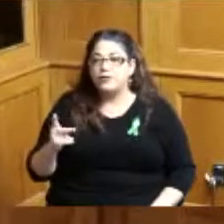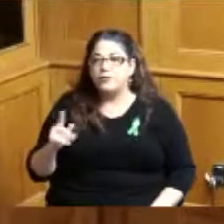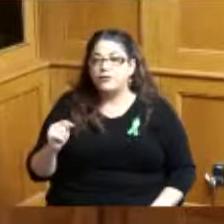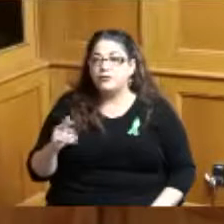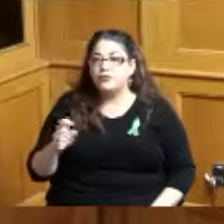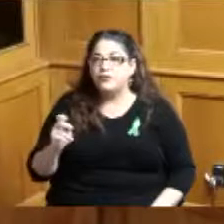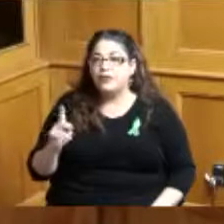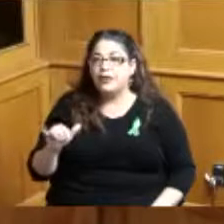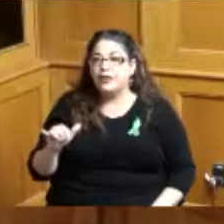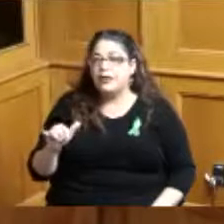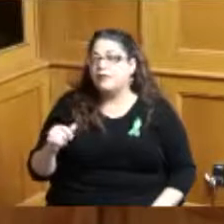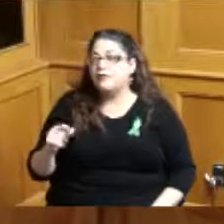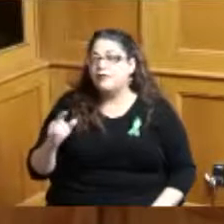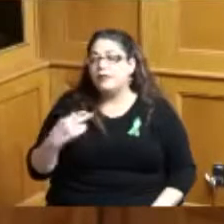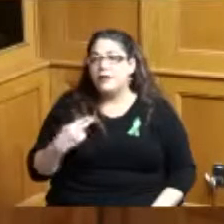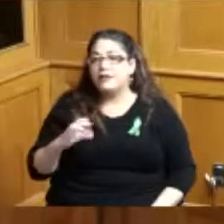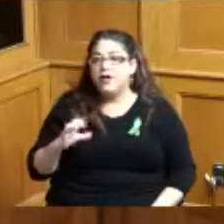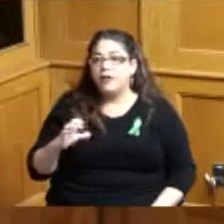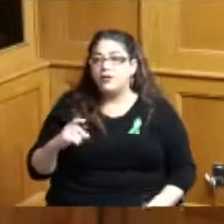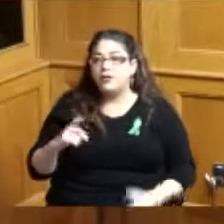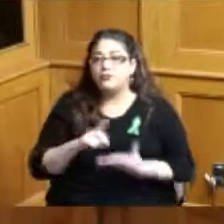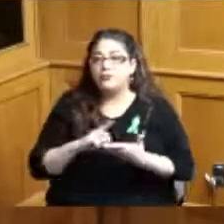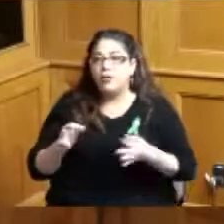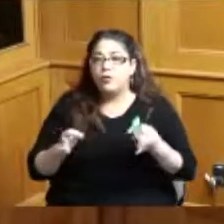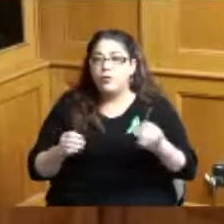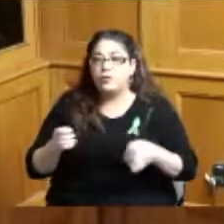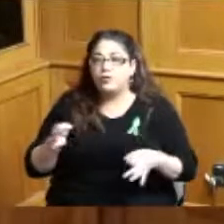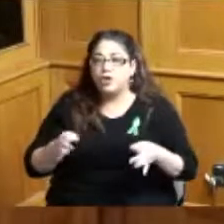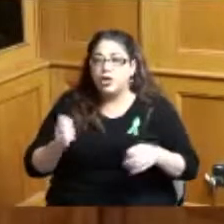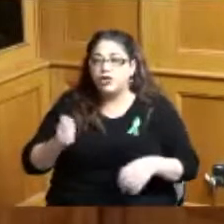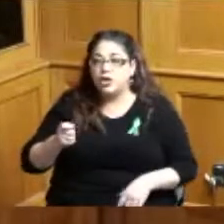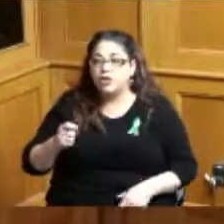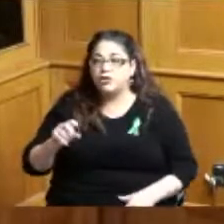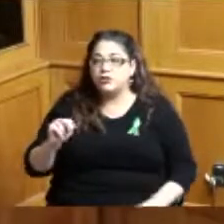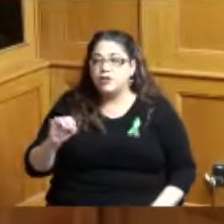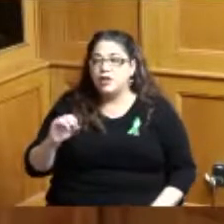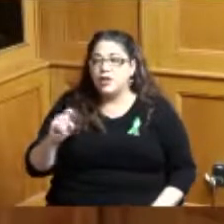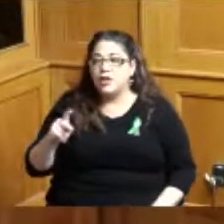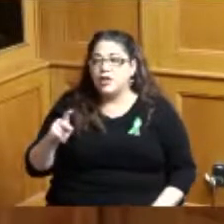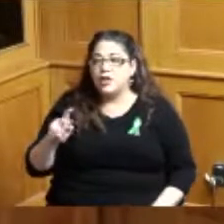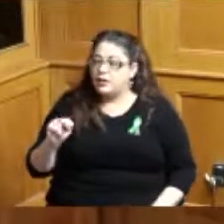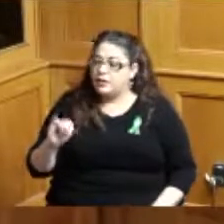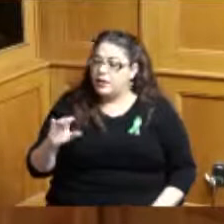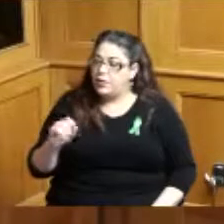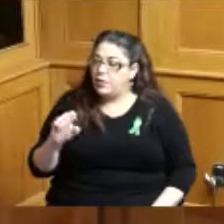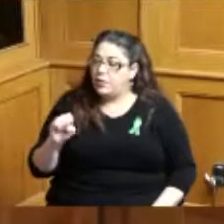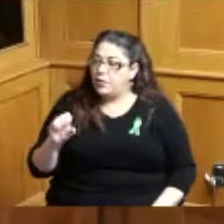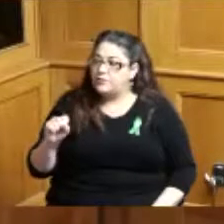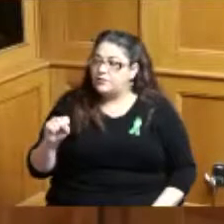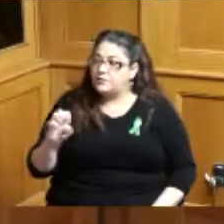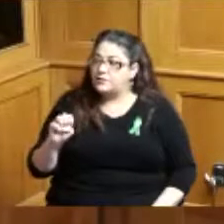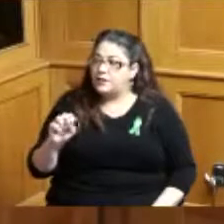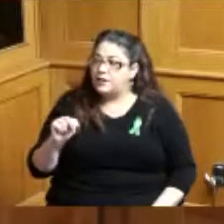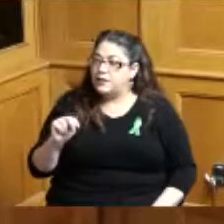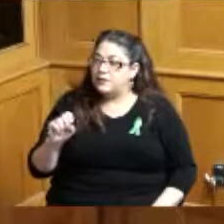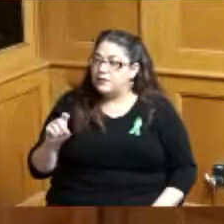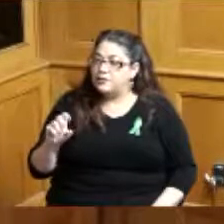Hamilton County Drug Court Judge Judge Nicole Sanders Hamilton County Sheriff Charmaine McGuffey